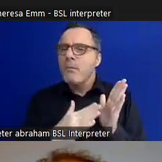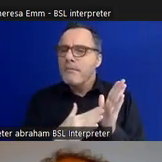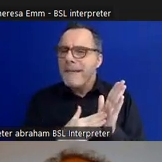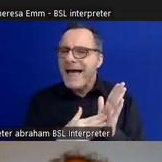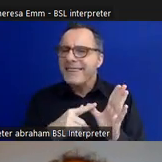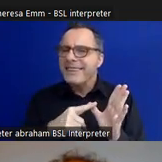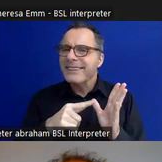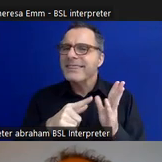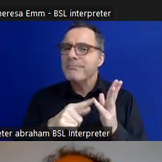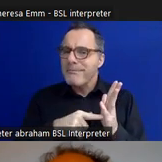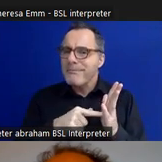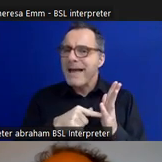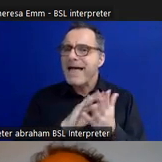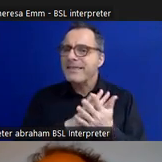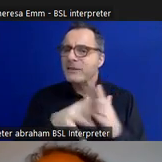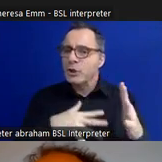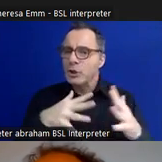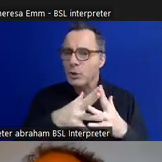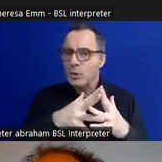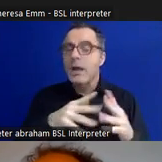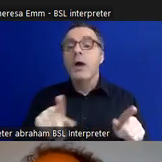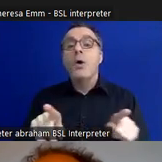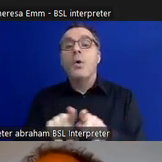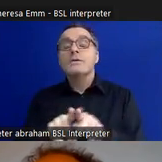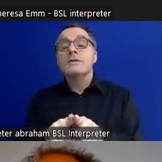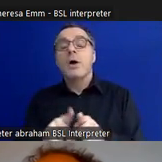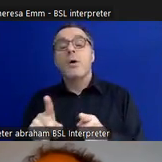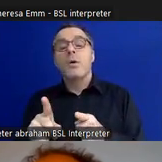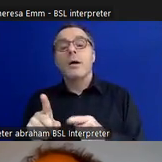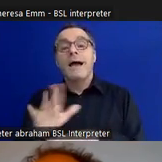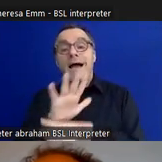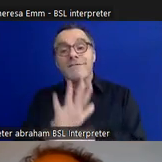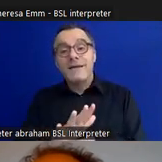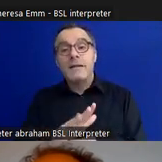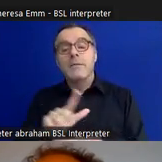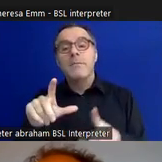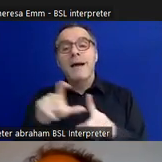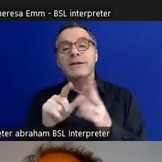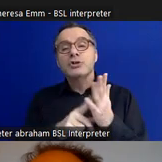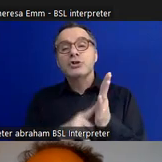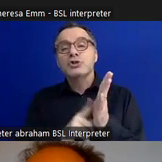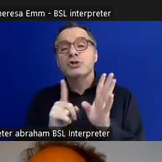also featured a film by Dolly Sen called 'Broken Hearts for the DWP' which is very contemporary in